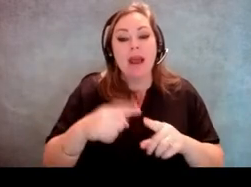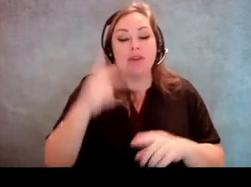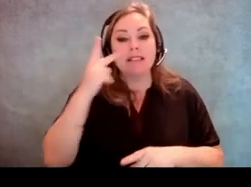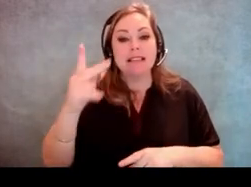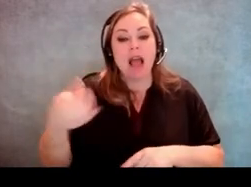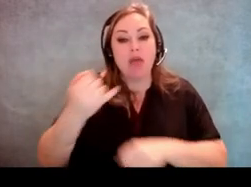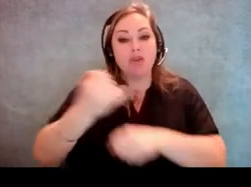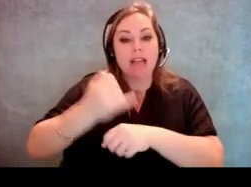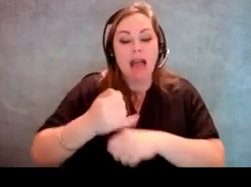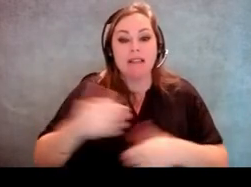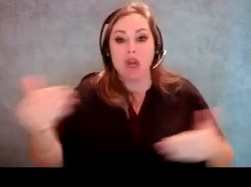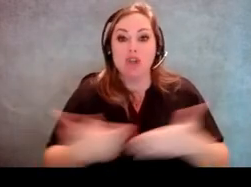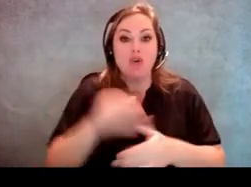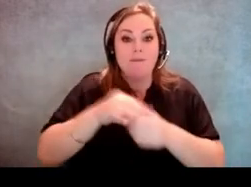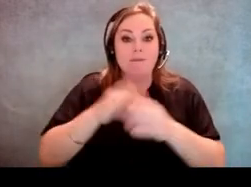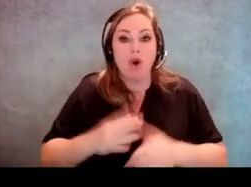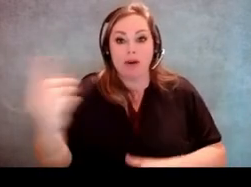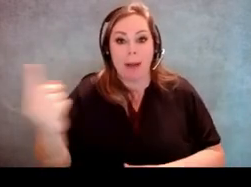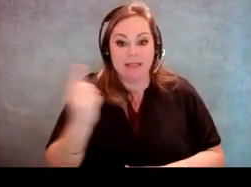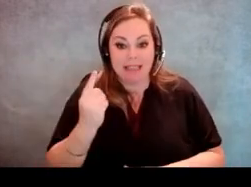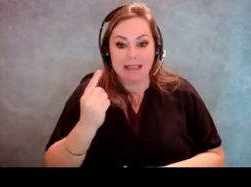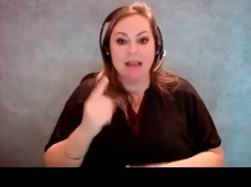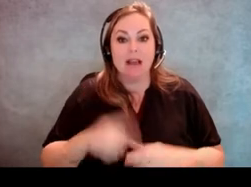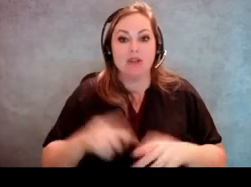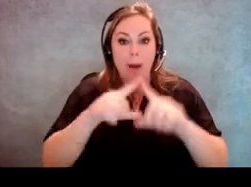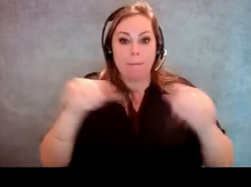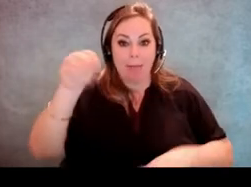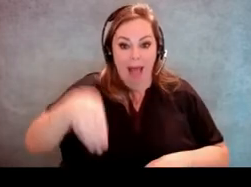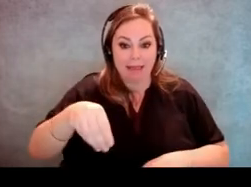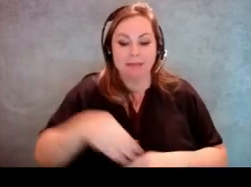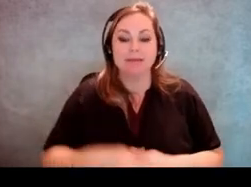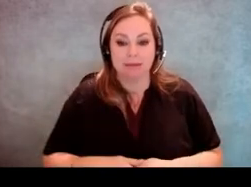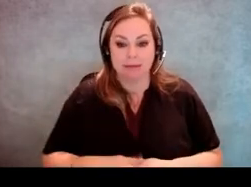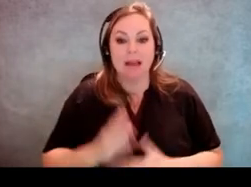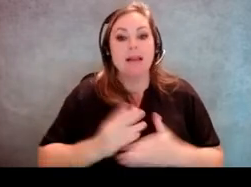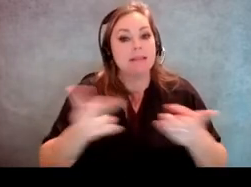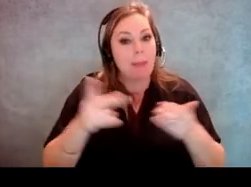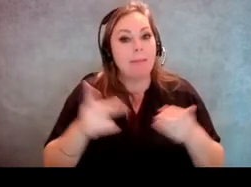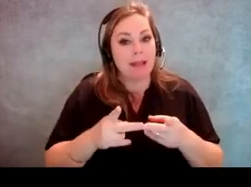I'm sure a lot of polling sites do this, when a new voter comes to cast their ballots. Some I've seen places like make a big deal